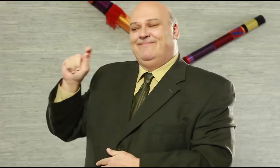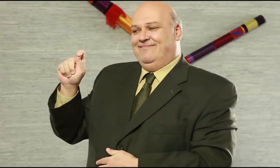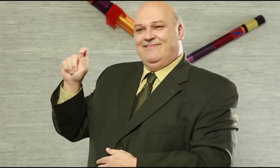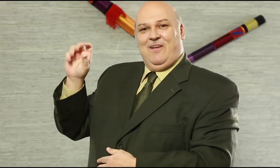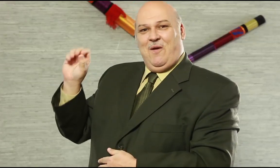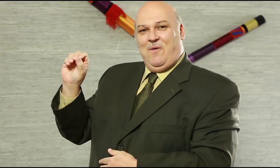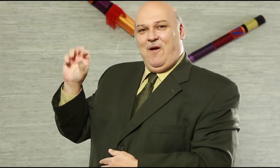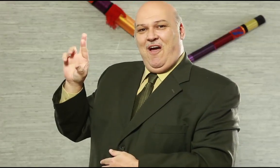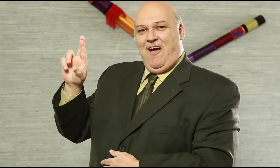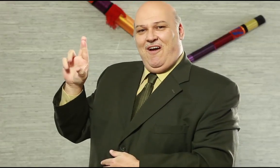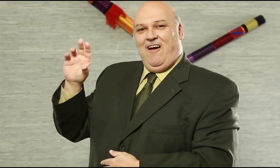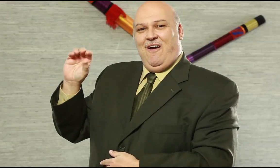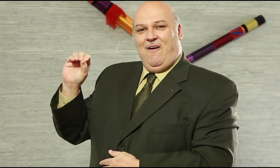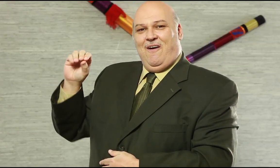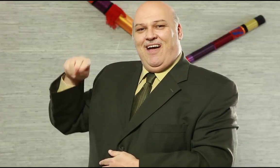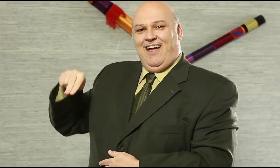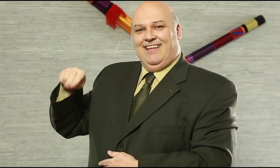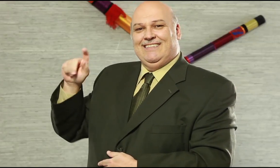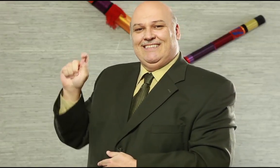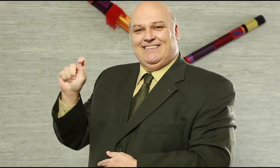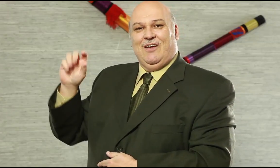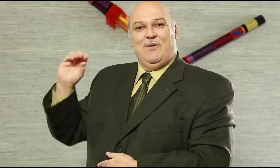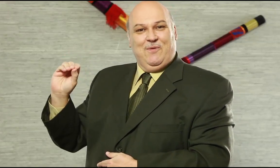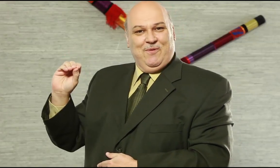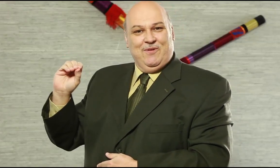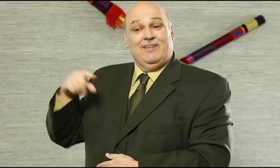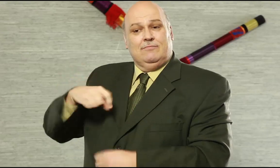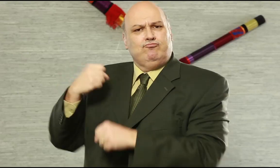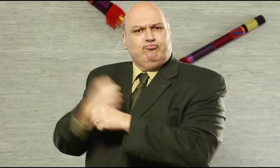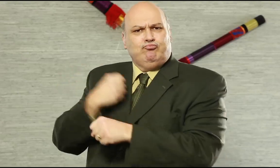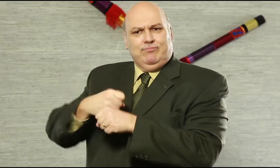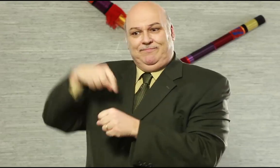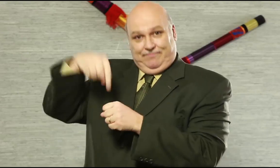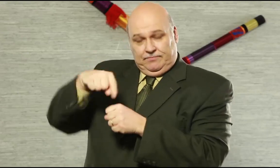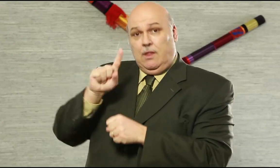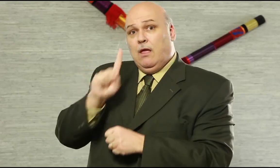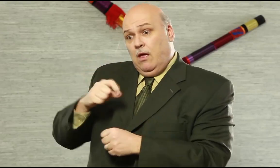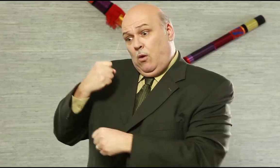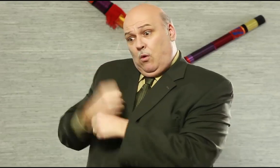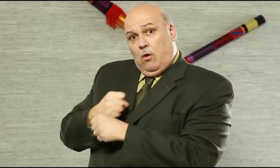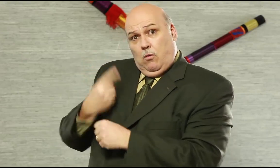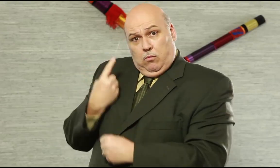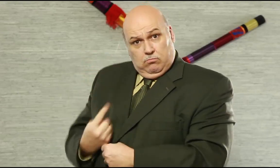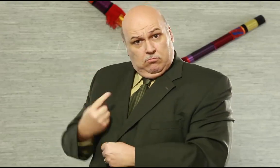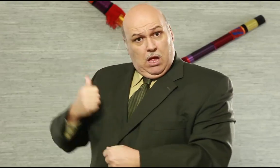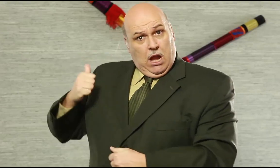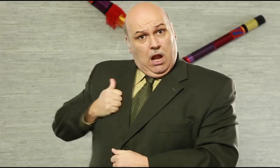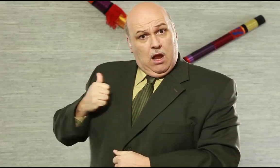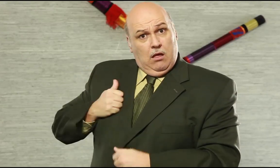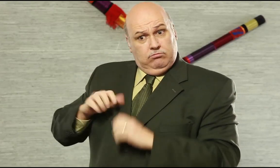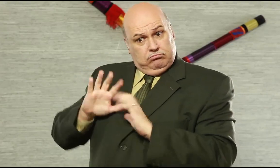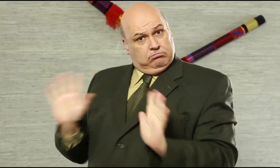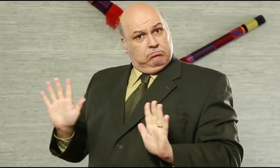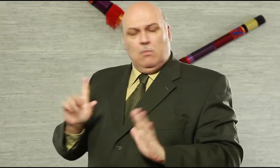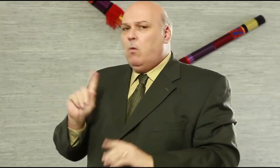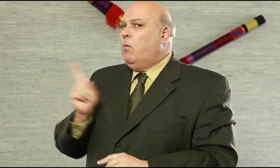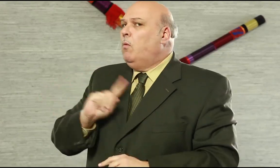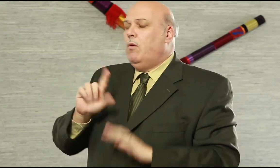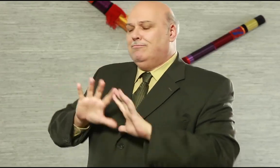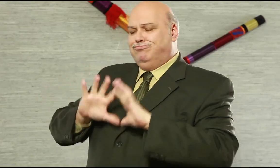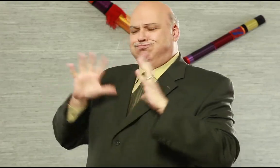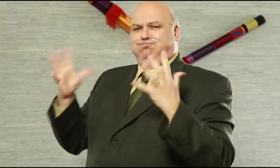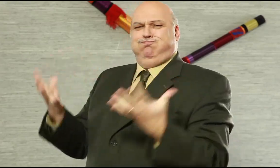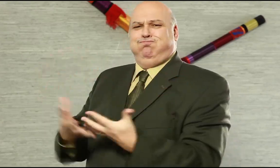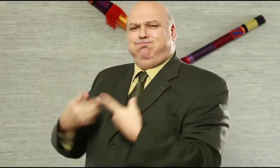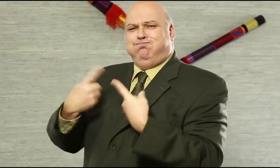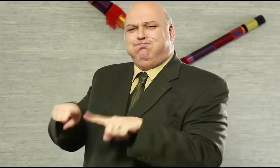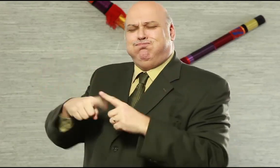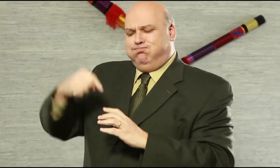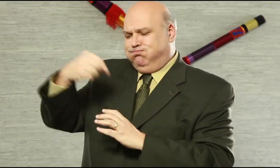a bit about H3. We are based in